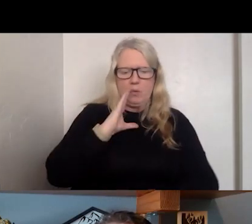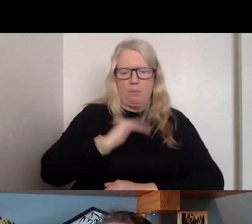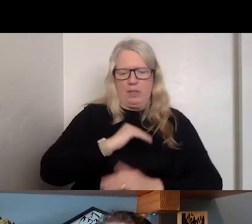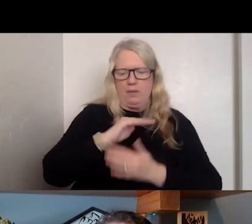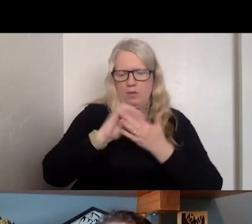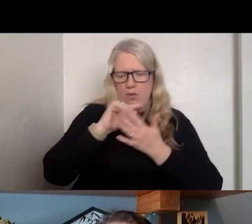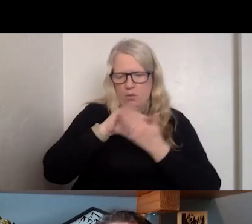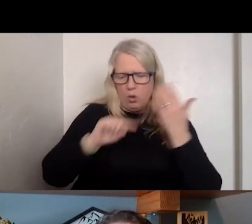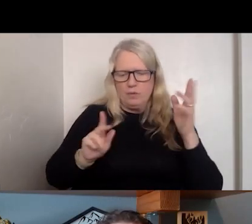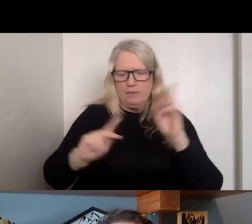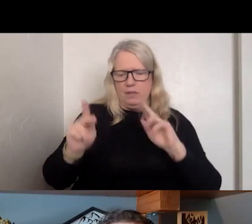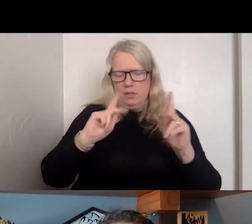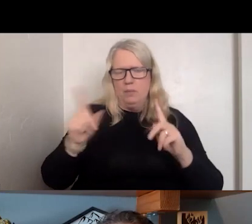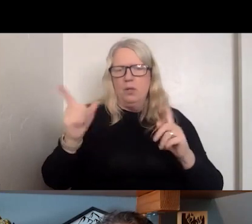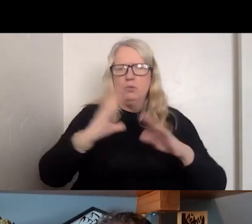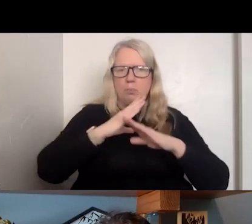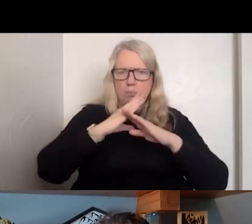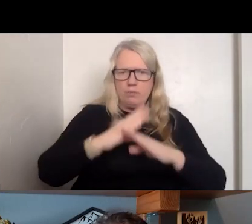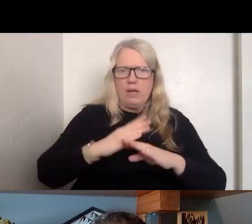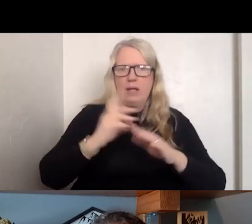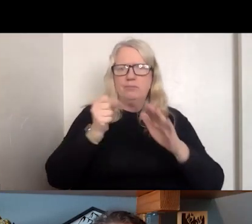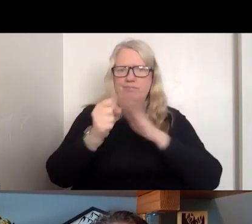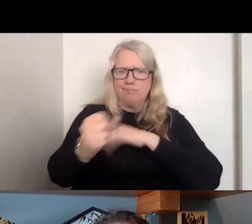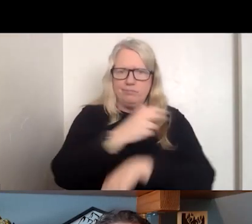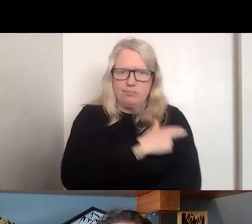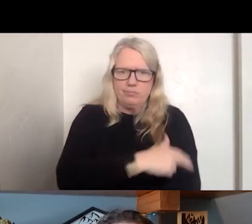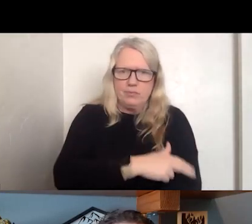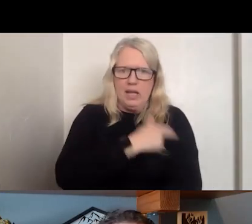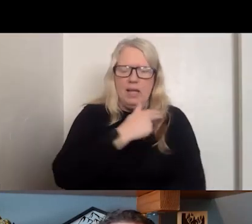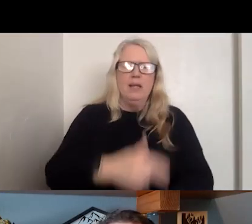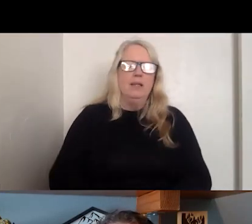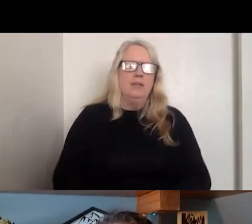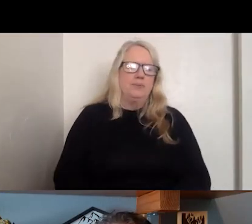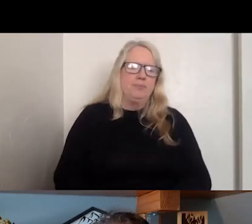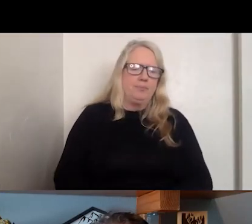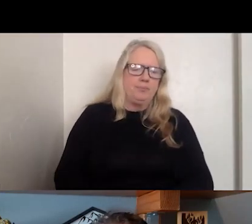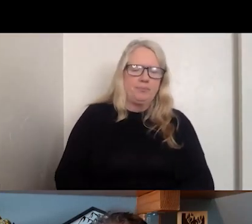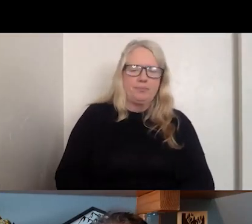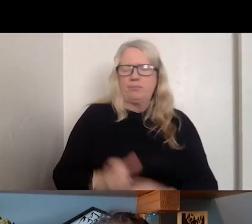PROCEED VENT HOSPITALIZATION AND LOTS OF OTHER INITIATIVES.